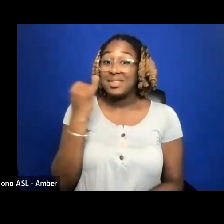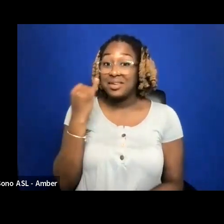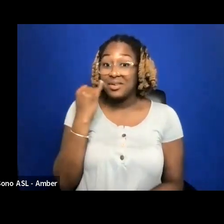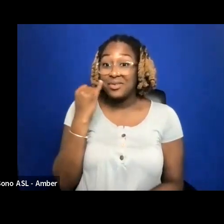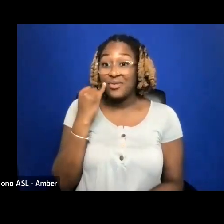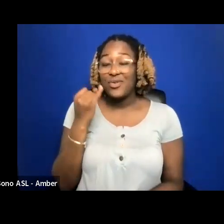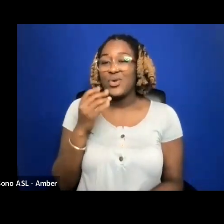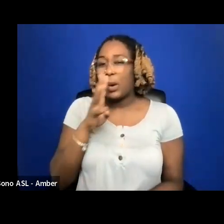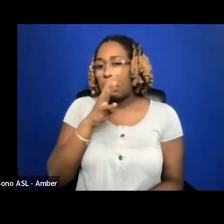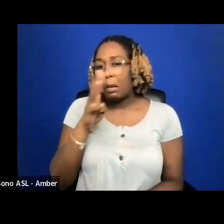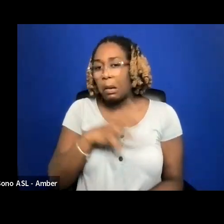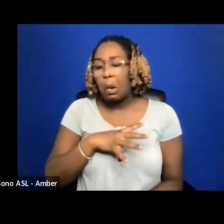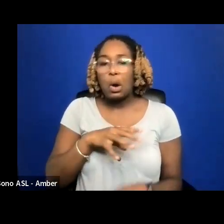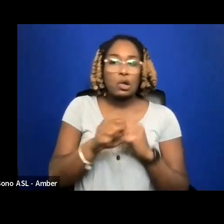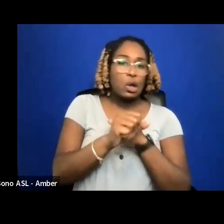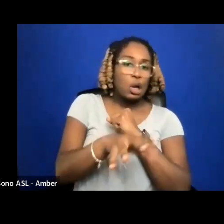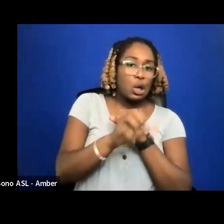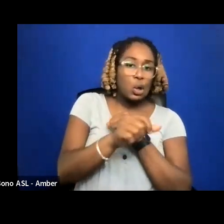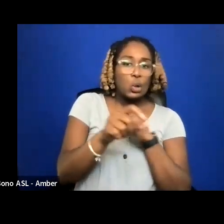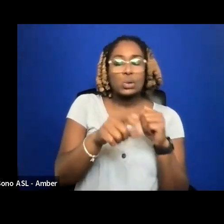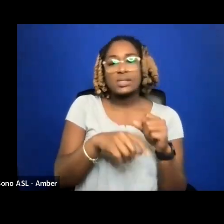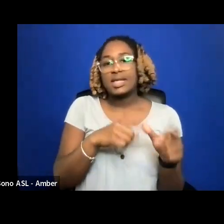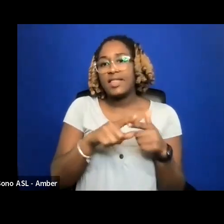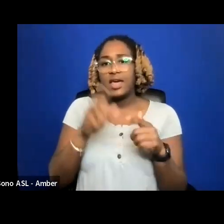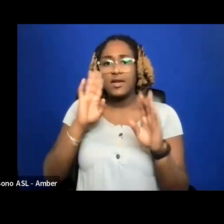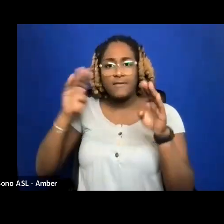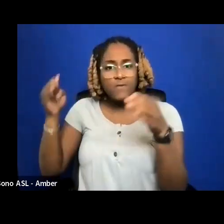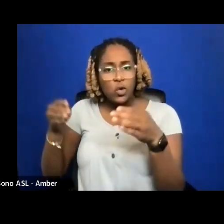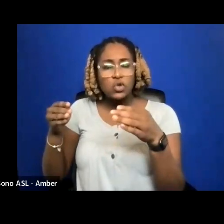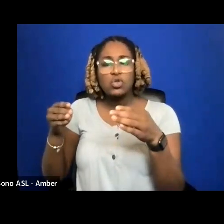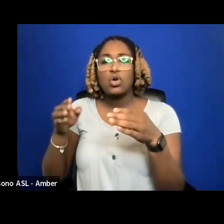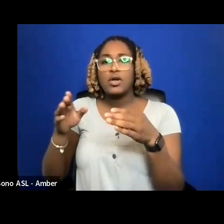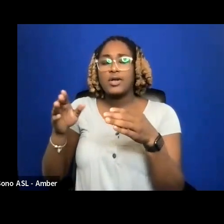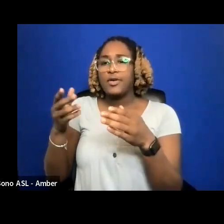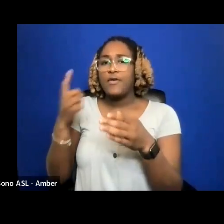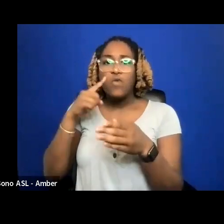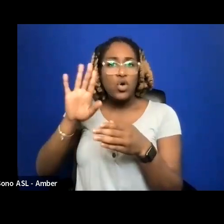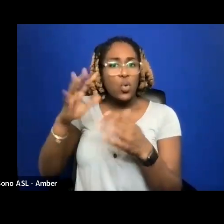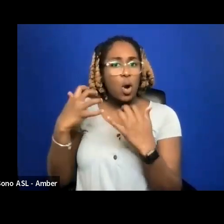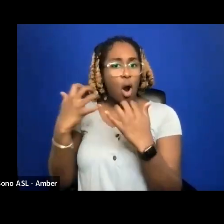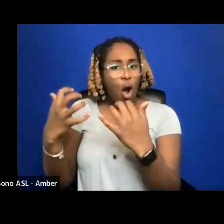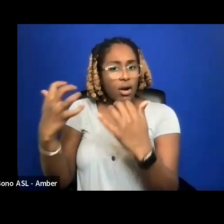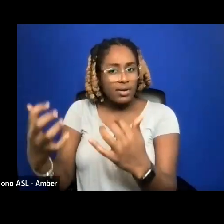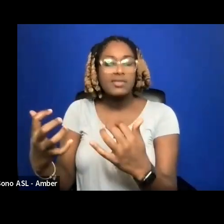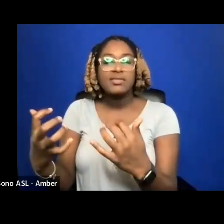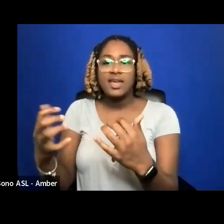IF YOU FOCUS ON YOUR AUDIENCES FOR YOUR FILM AND HOW TO REACH THEM, YOU CAN STILL SUCCESSFULLY REACH